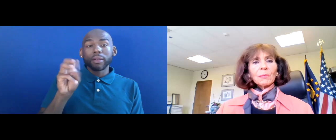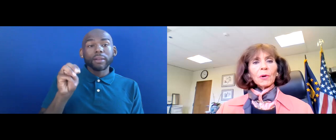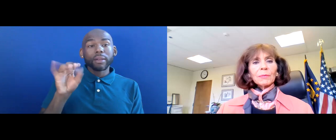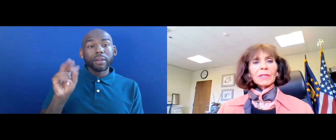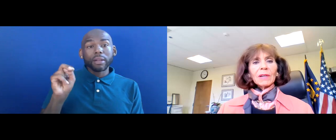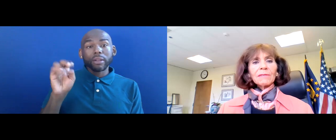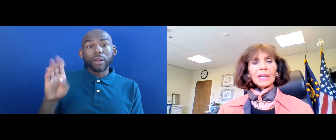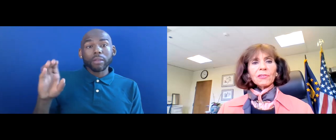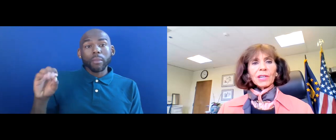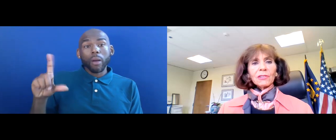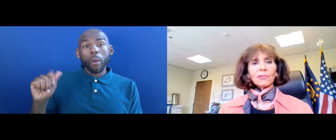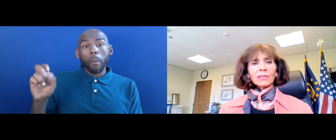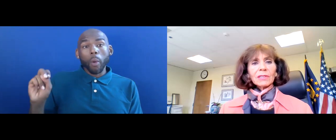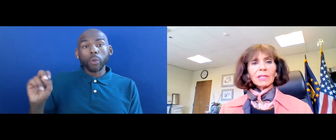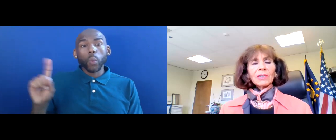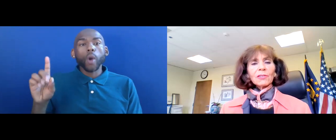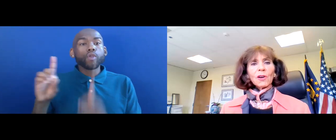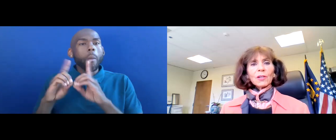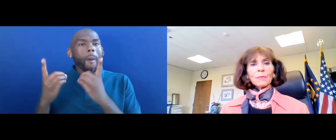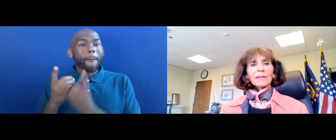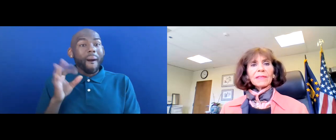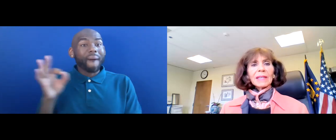DEPARTMENT OF EDUCATION TO TALK ABOUT